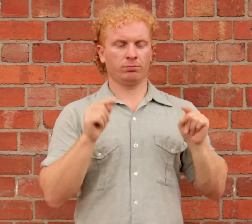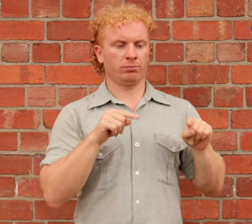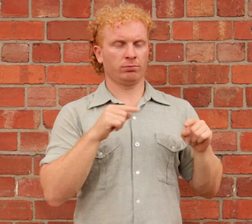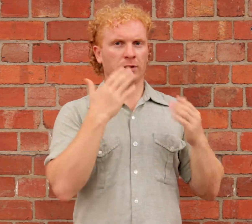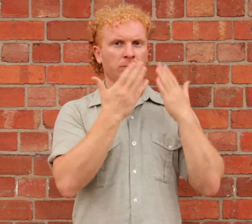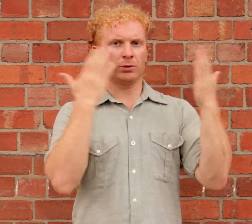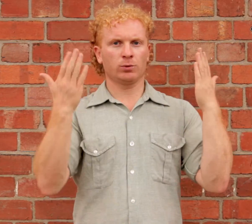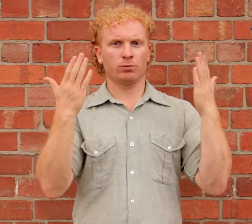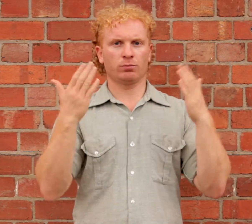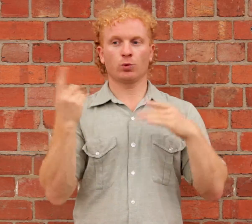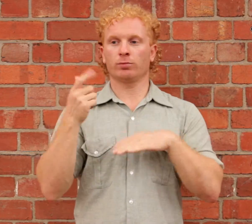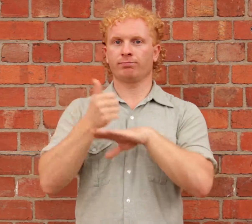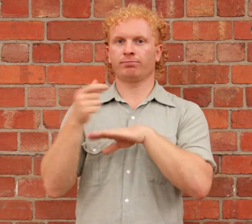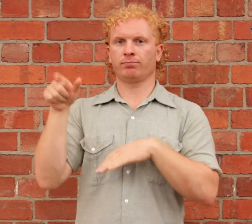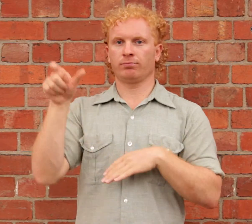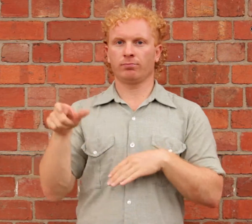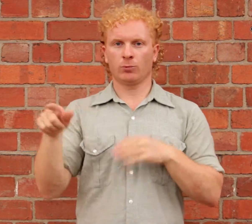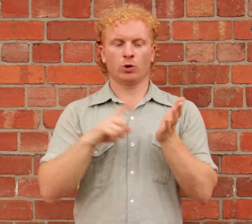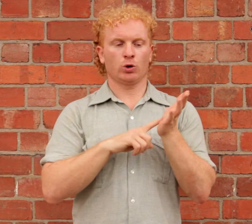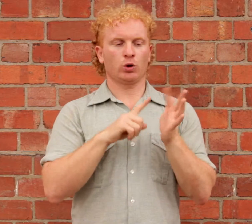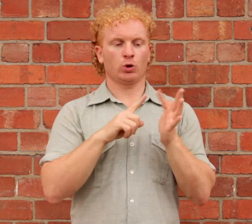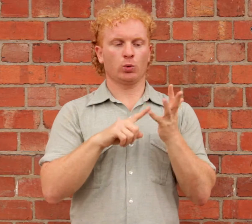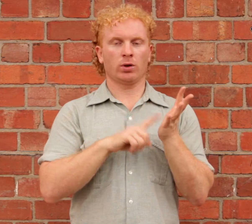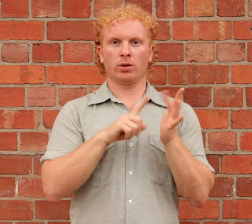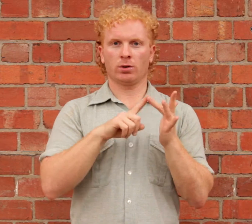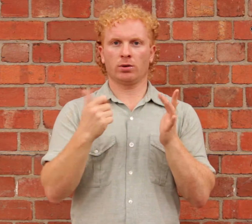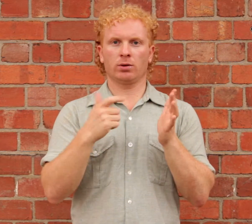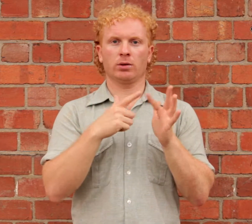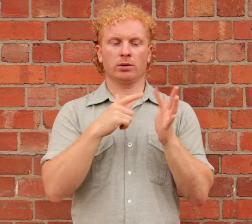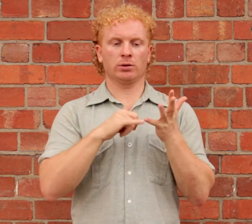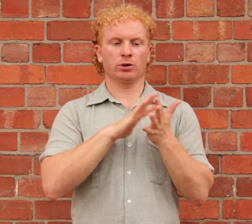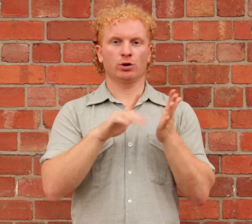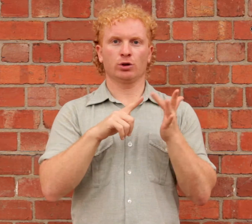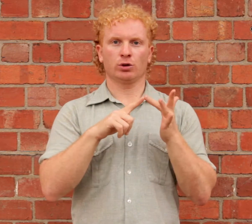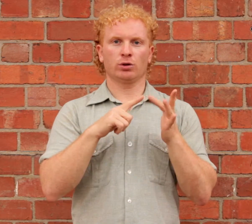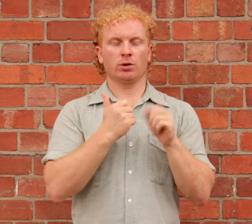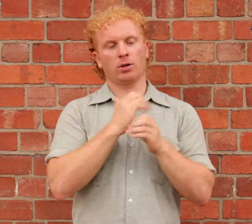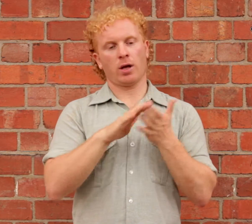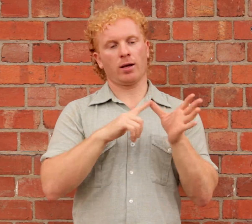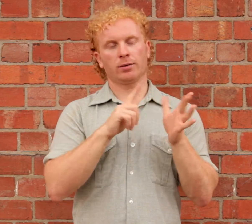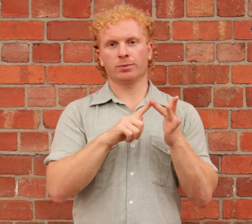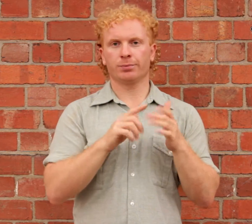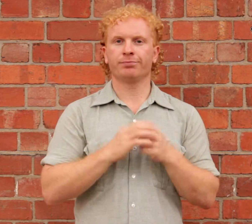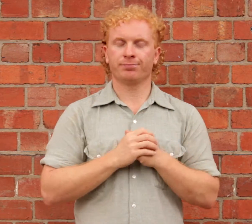This exhibition is curated by Leuli Eshraghi.